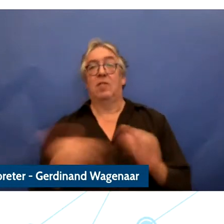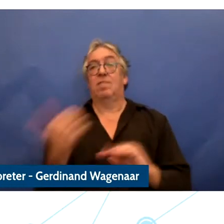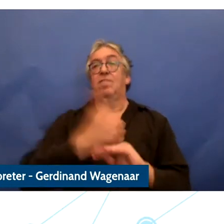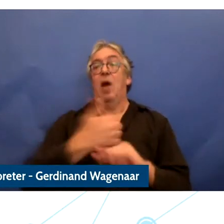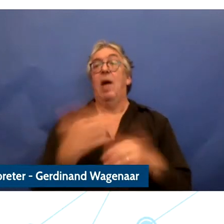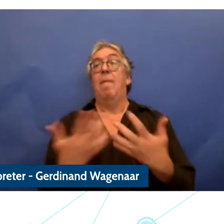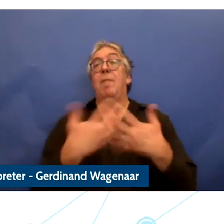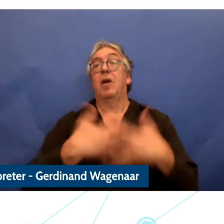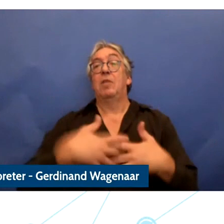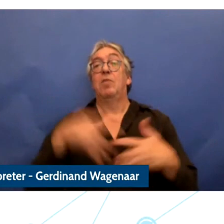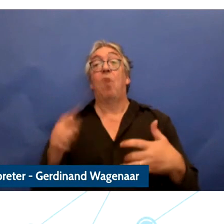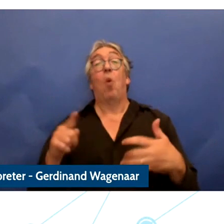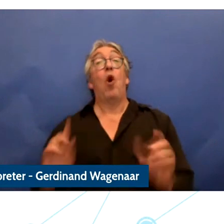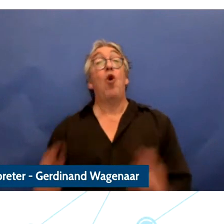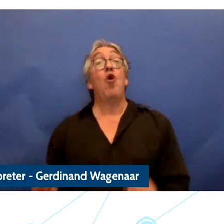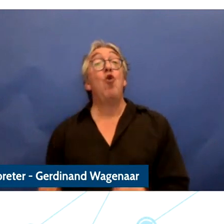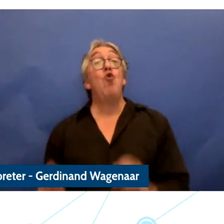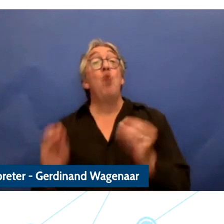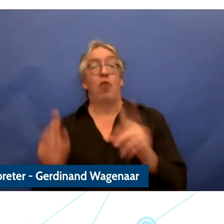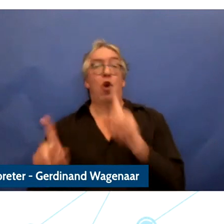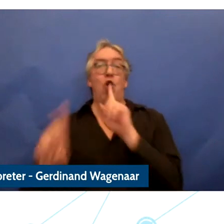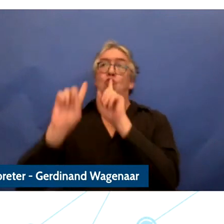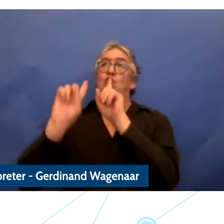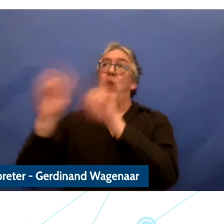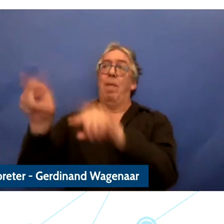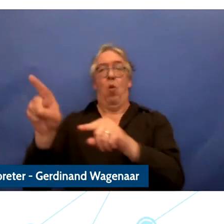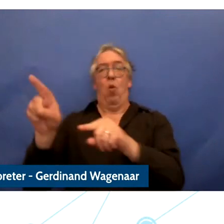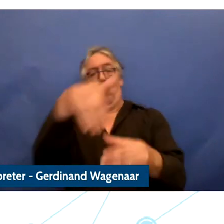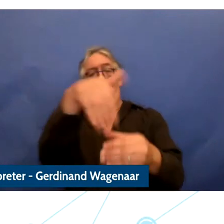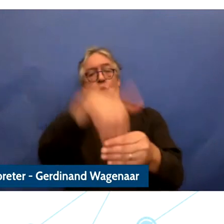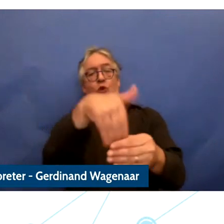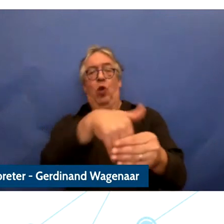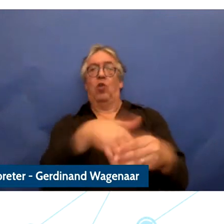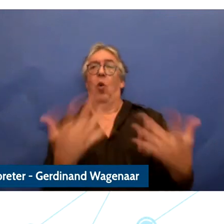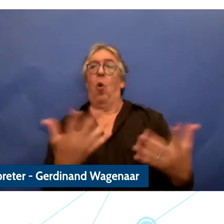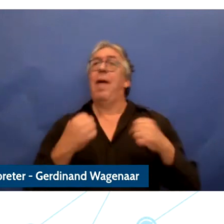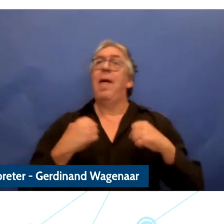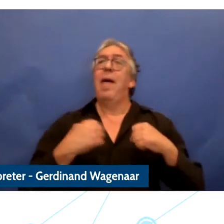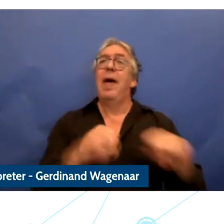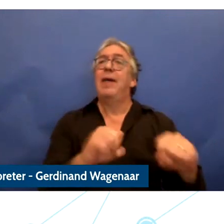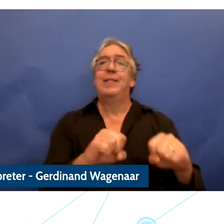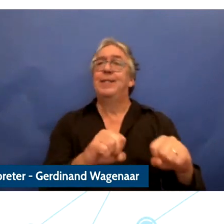services to report harmful conduct and conduct ask did also said that Member